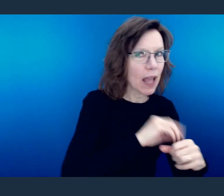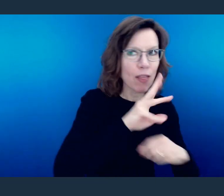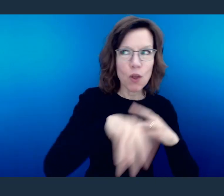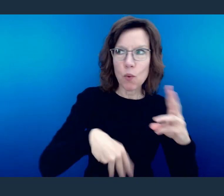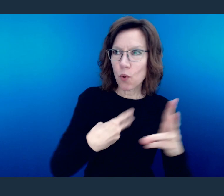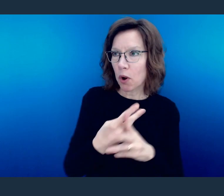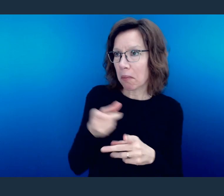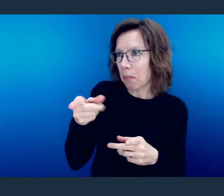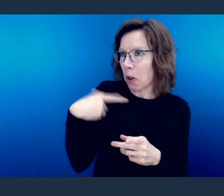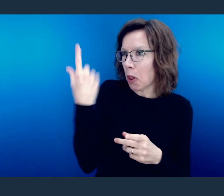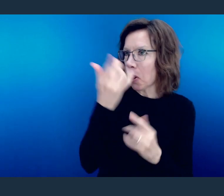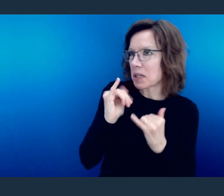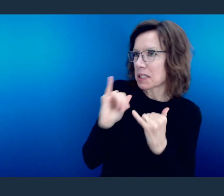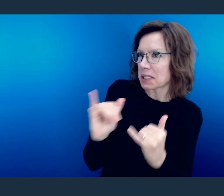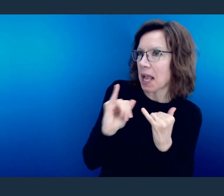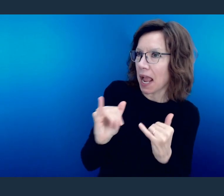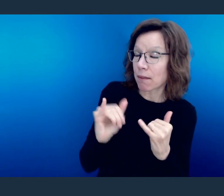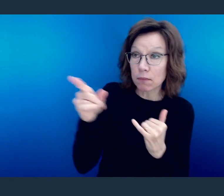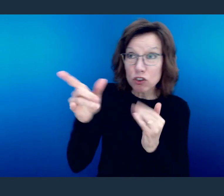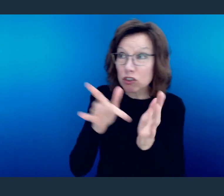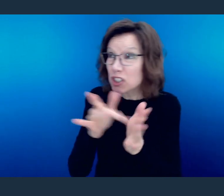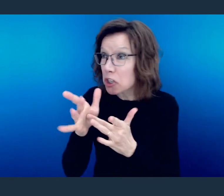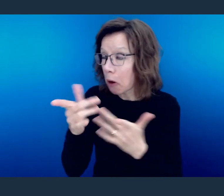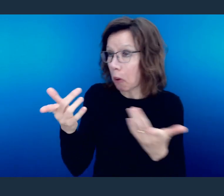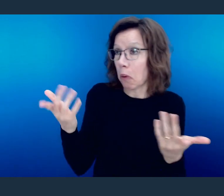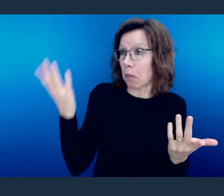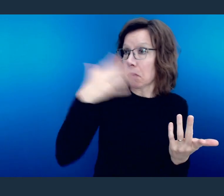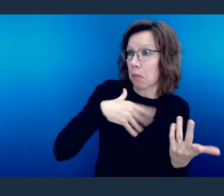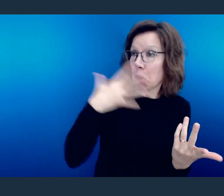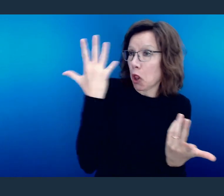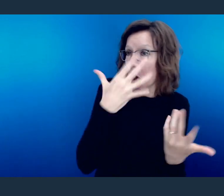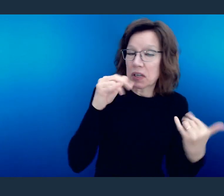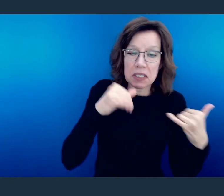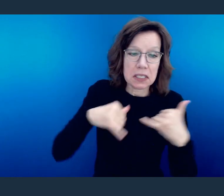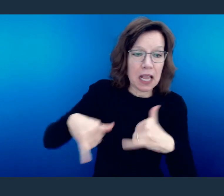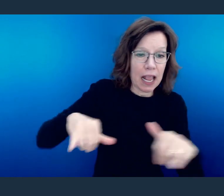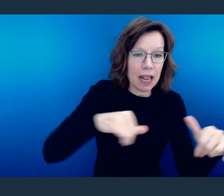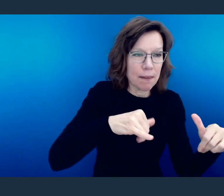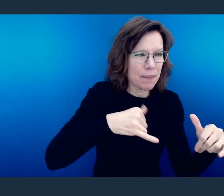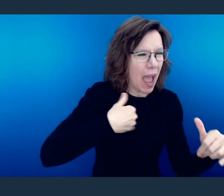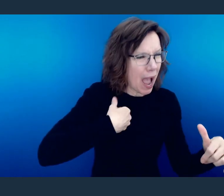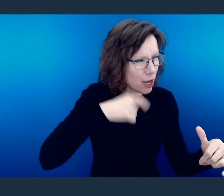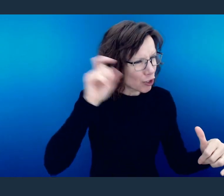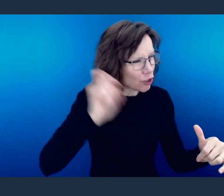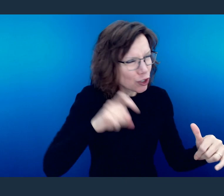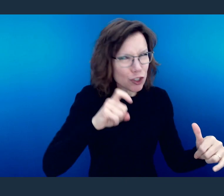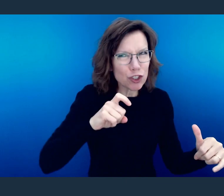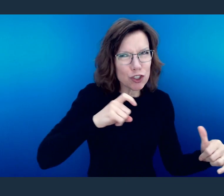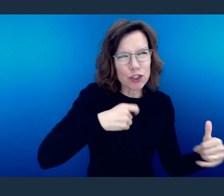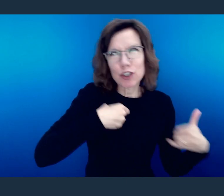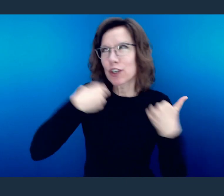can't distinguish the difference between us and the things that we begin to emulate.